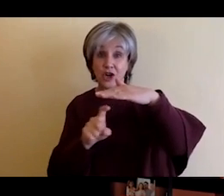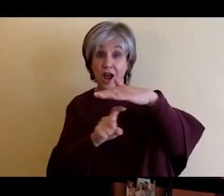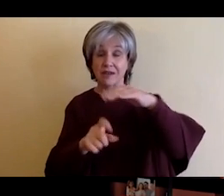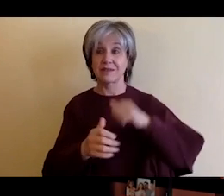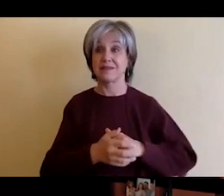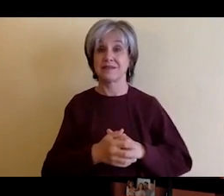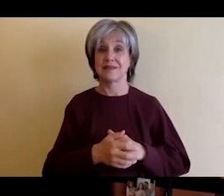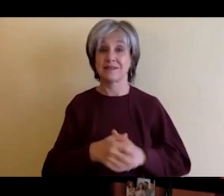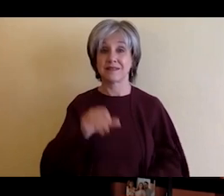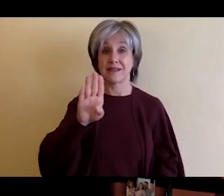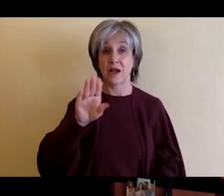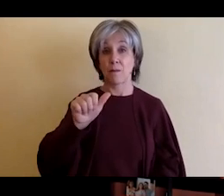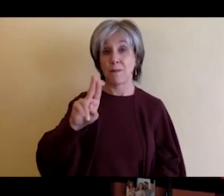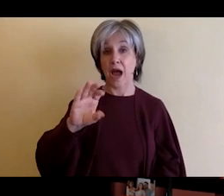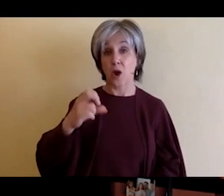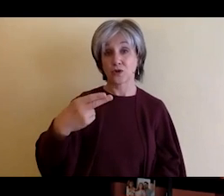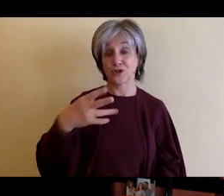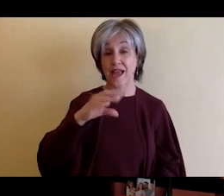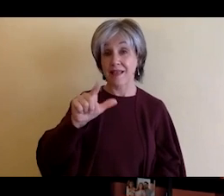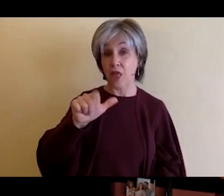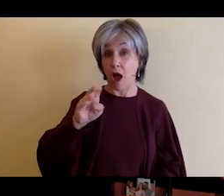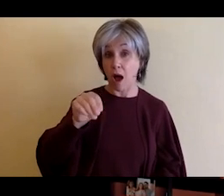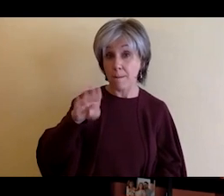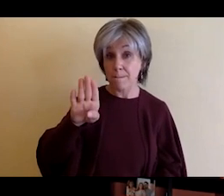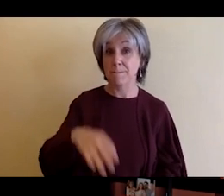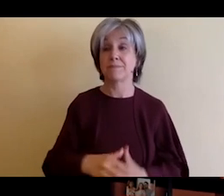So it was kind of like a place that I knew I was going to be able to learn a lot